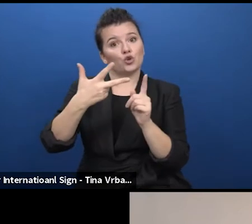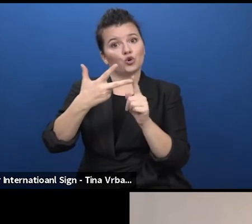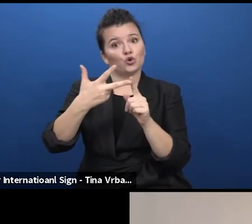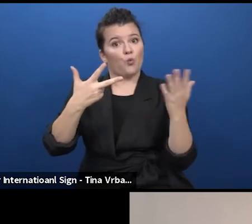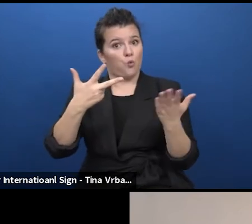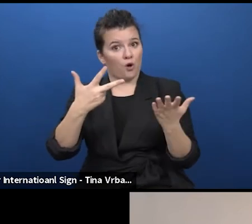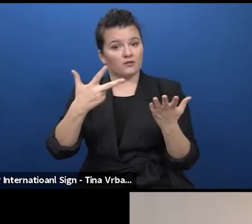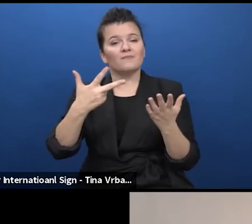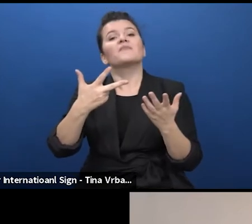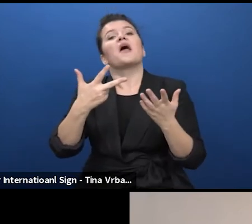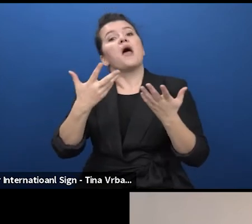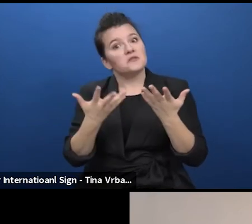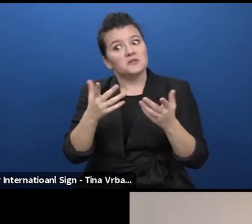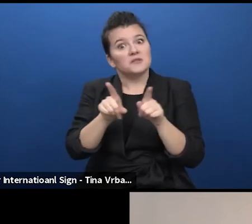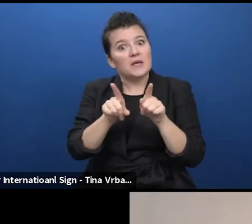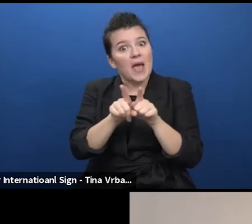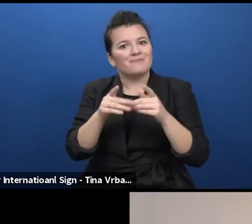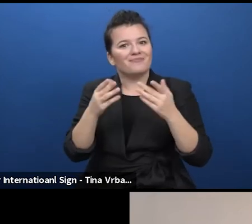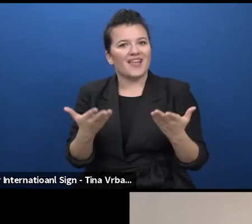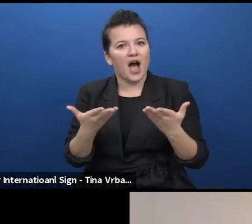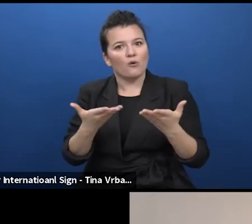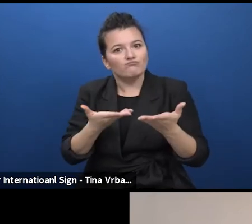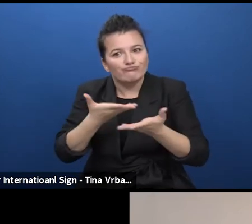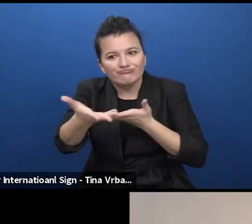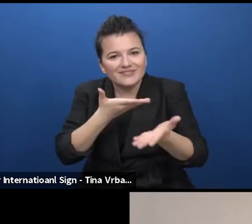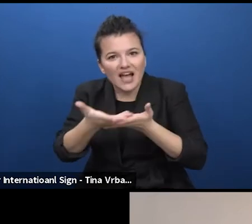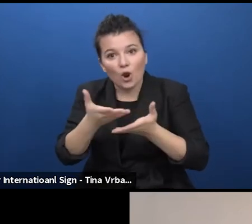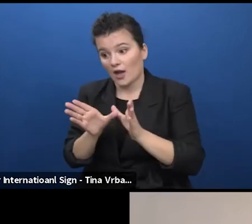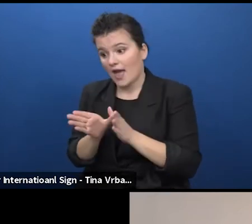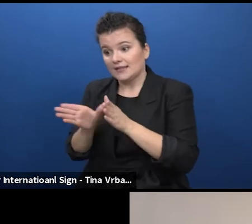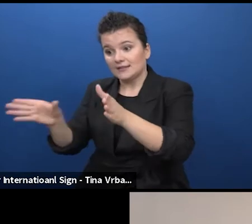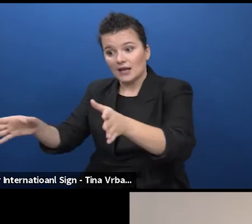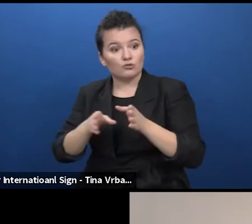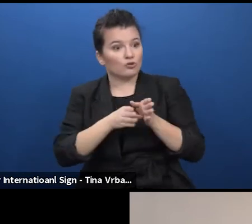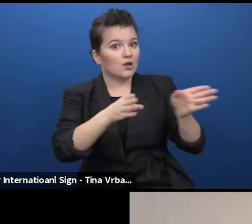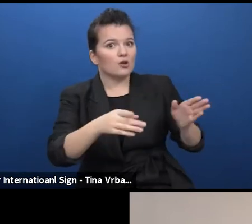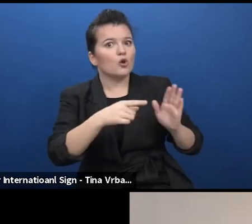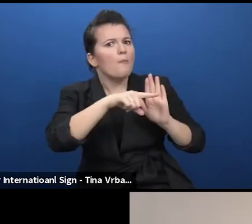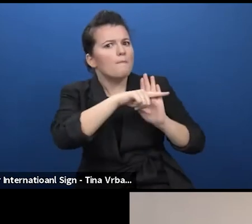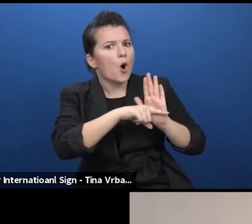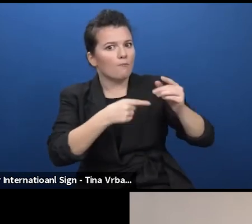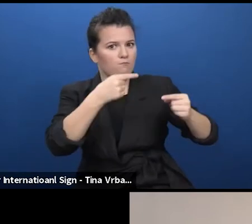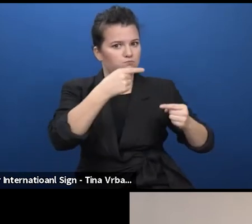a creative dialogue process within the sector and with policy makers, so this is an important